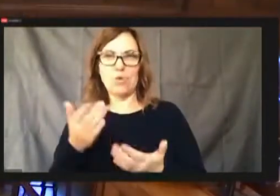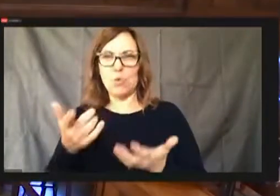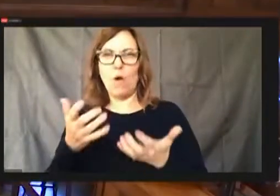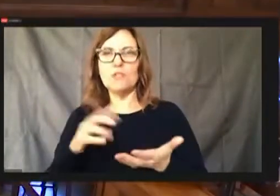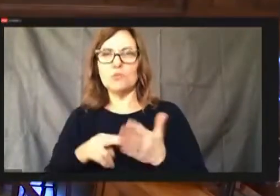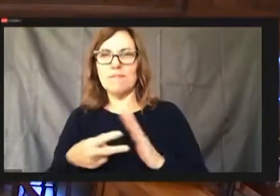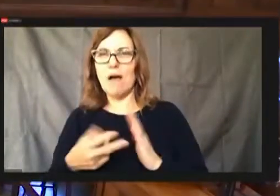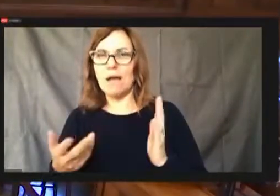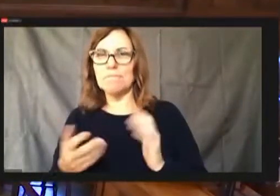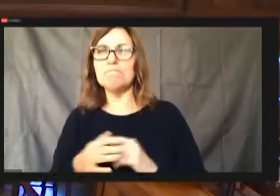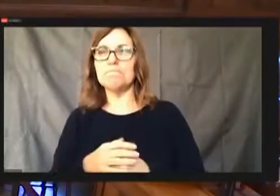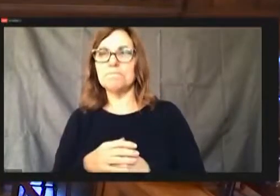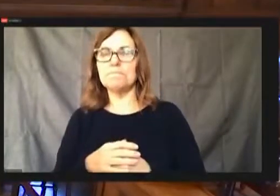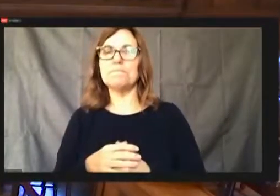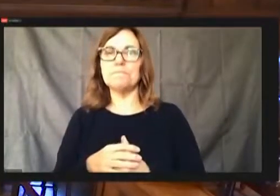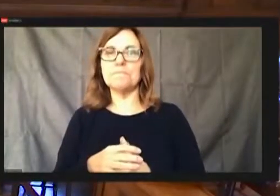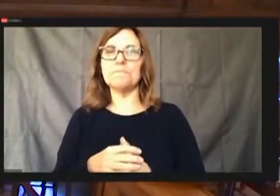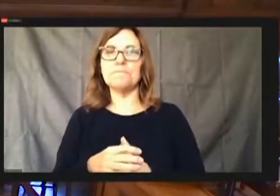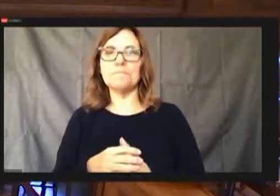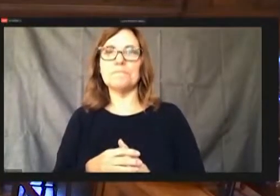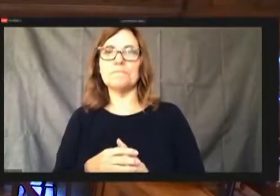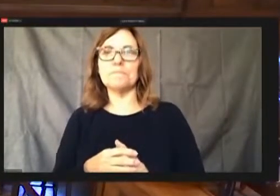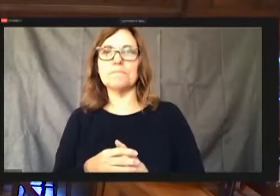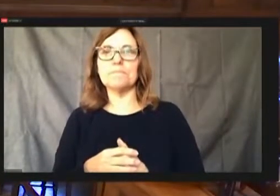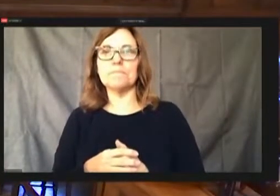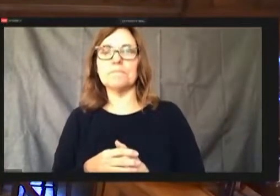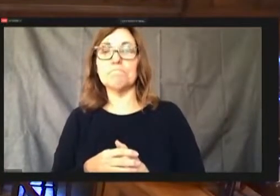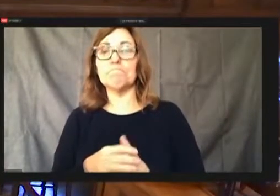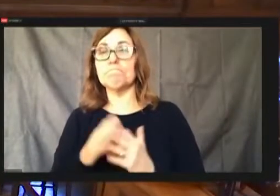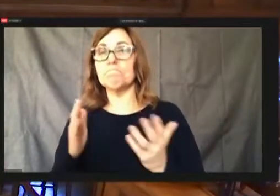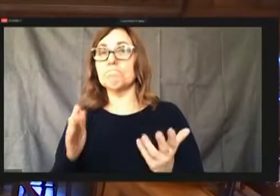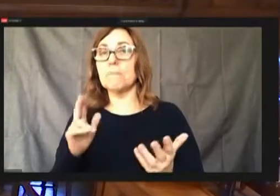Everyone is defined.